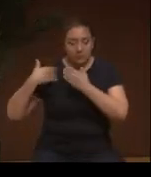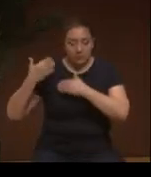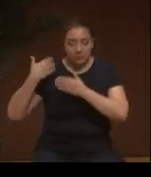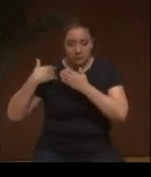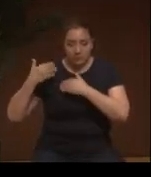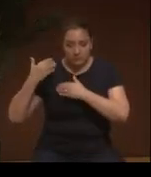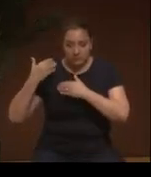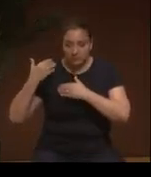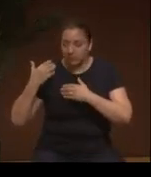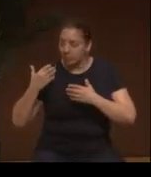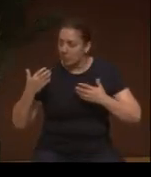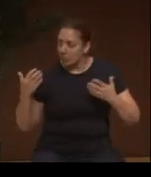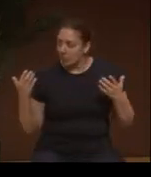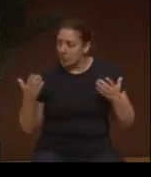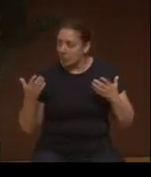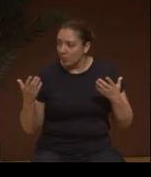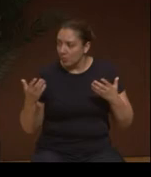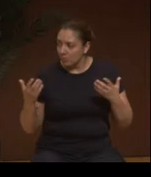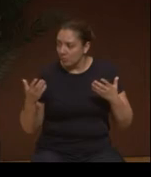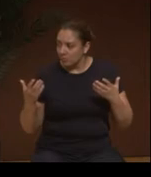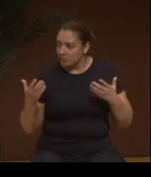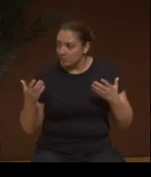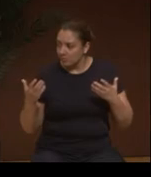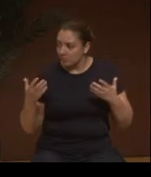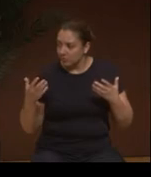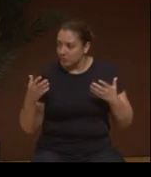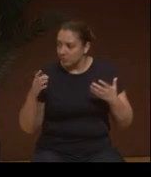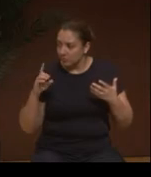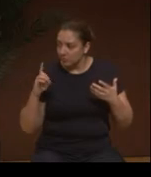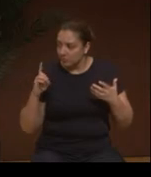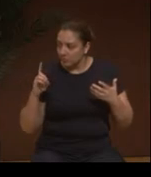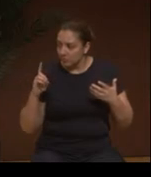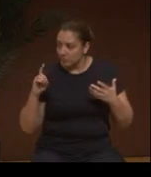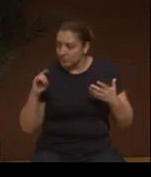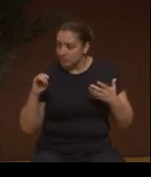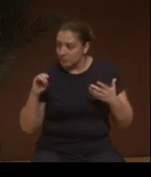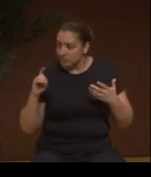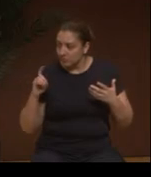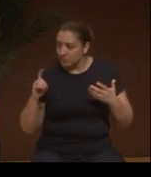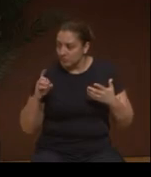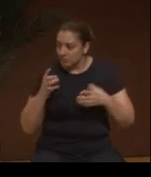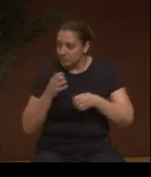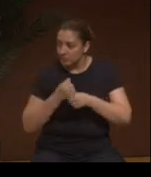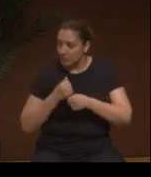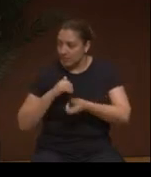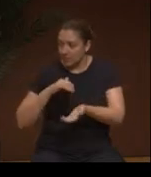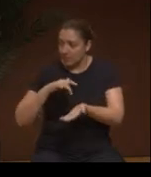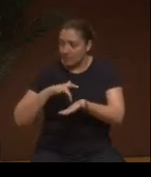Back before there was actual buildings in New York and stuff,